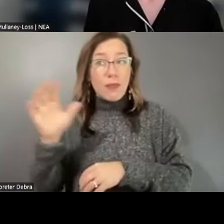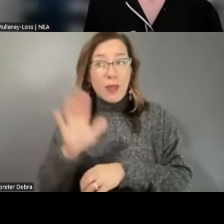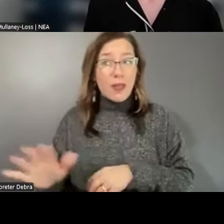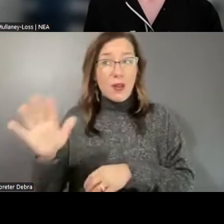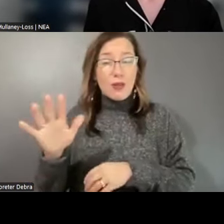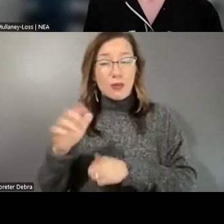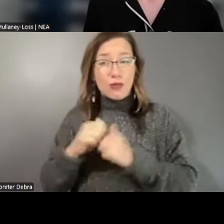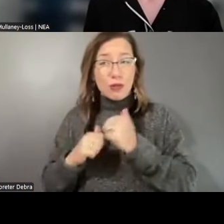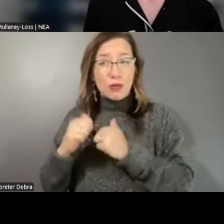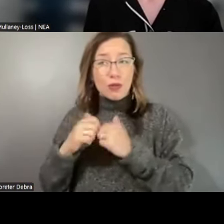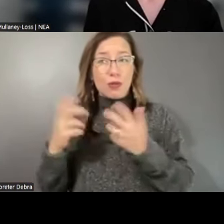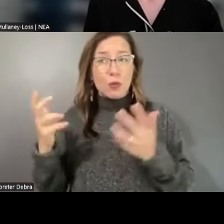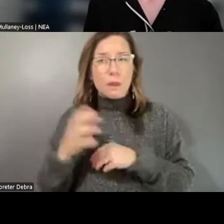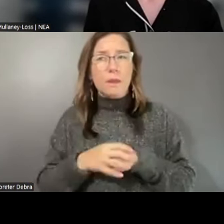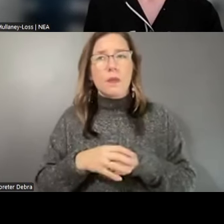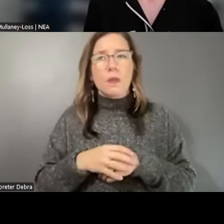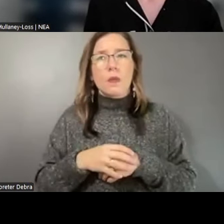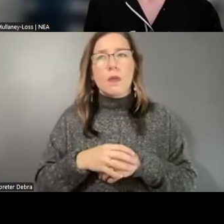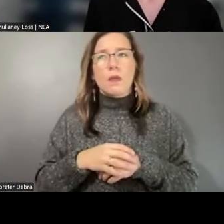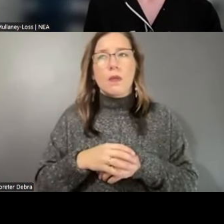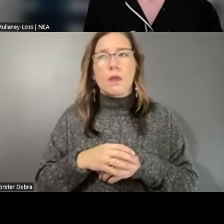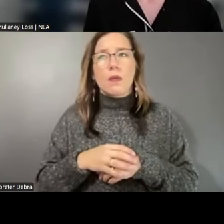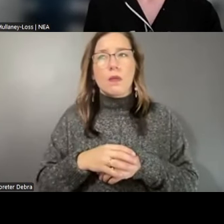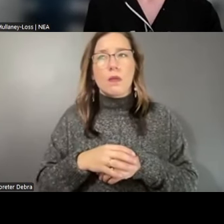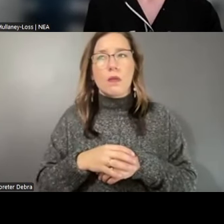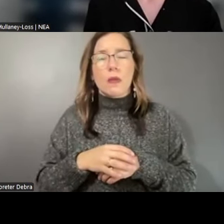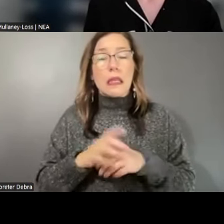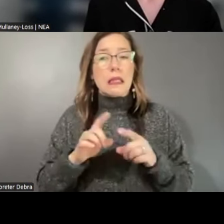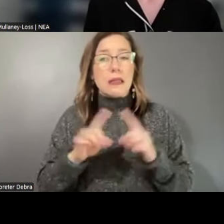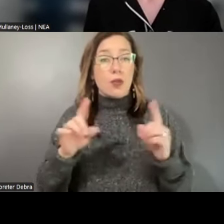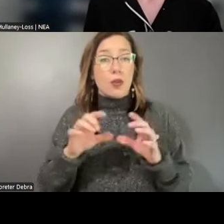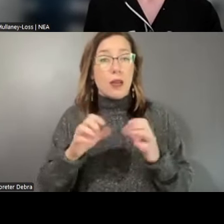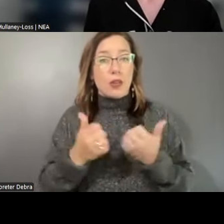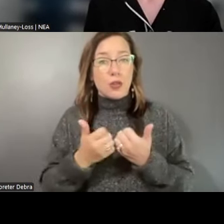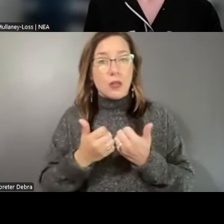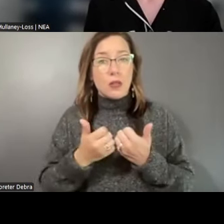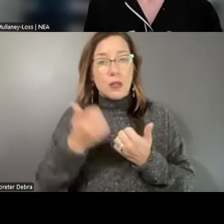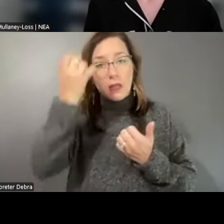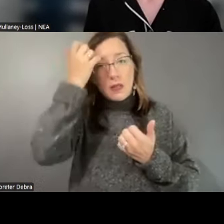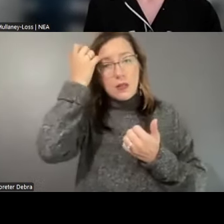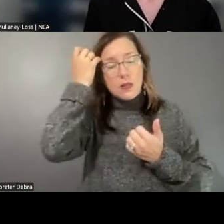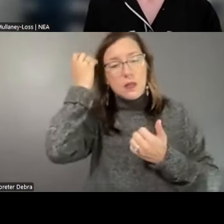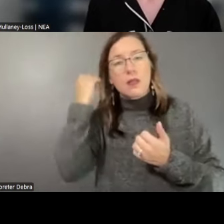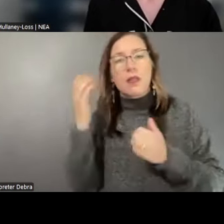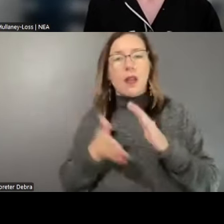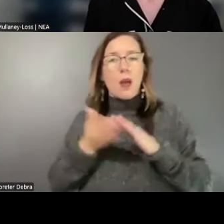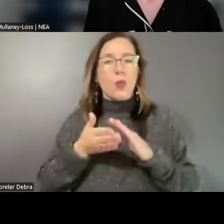especially in how different agencies operate, the post-COVID challenges that Patricia and